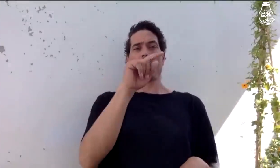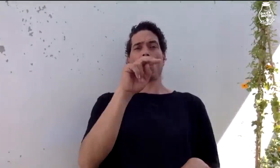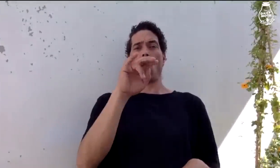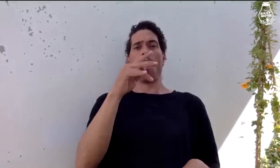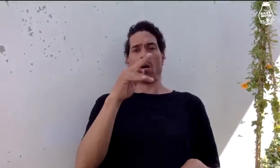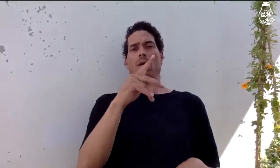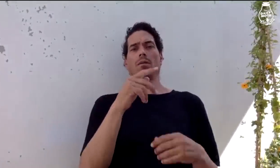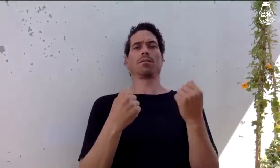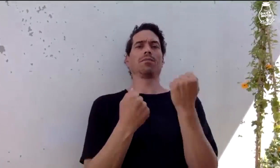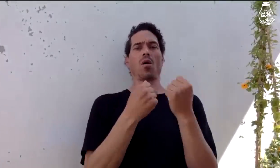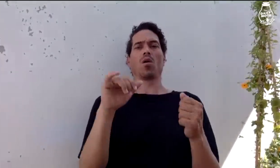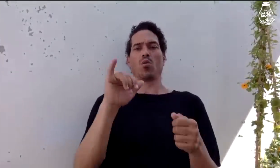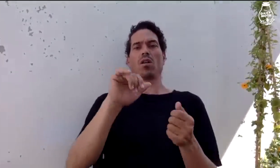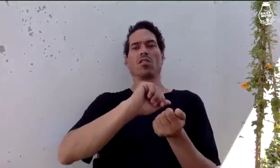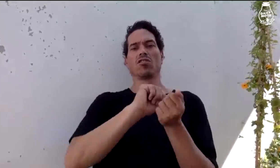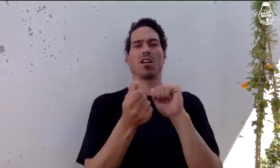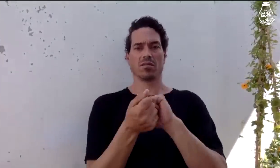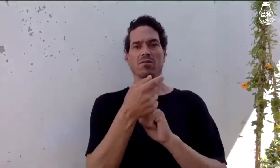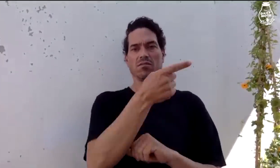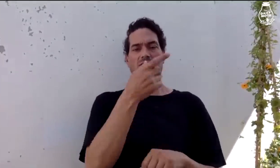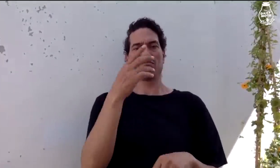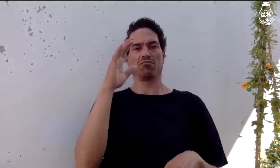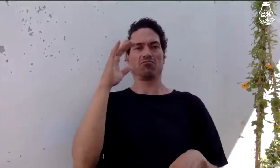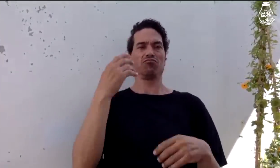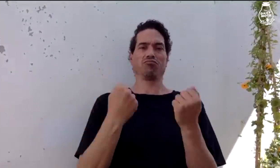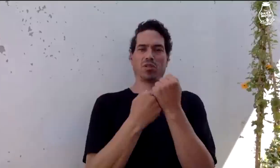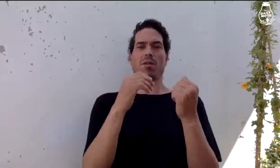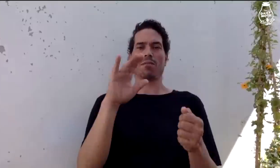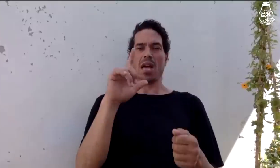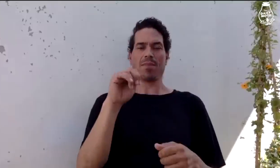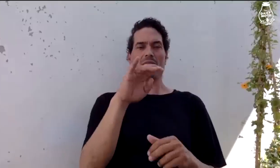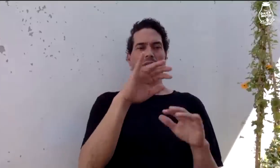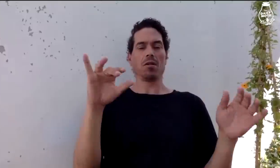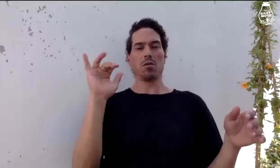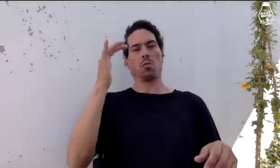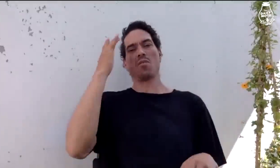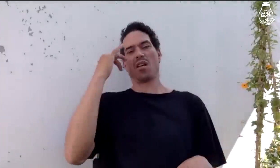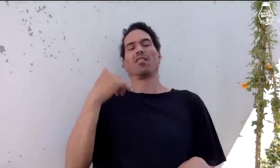and Tony Hawk supported that just like he's supported BLM.